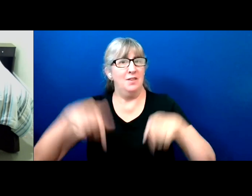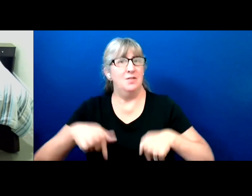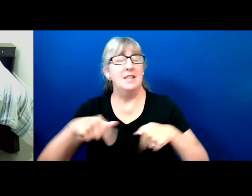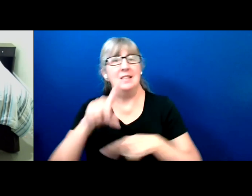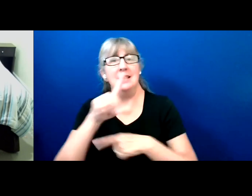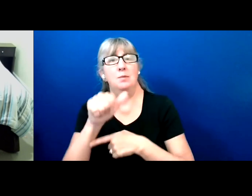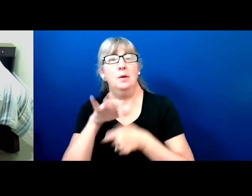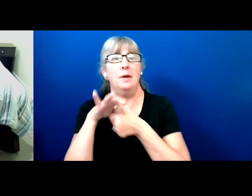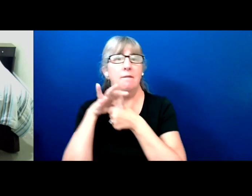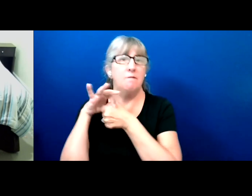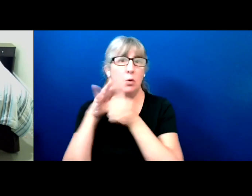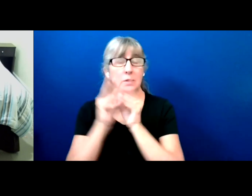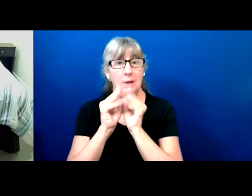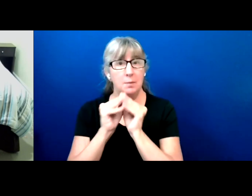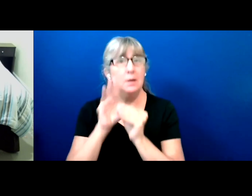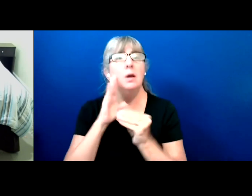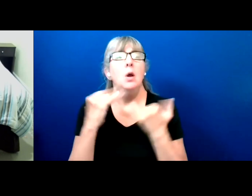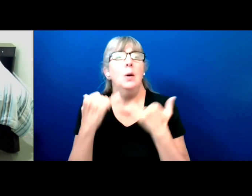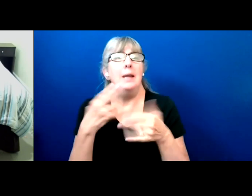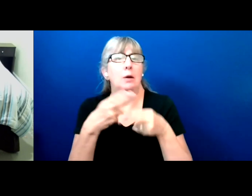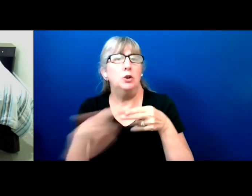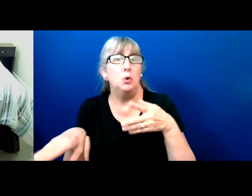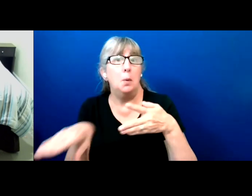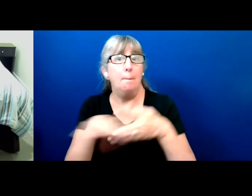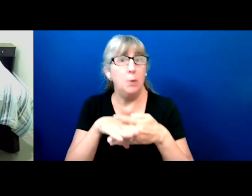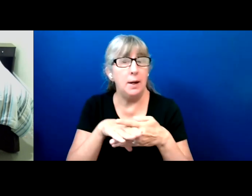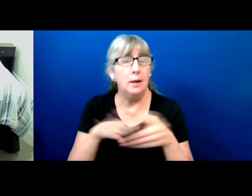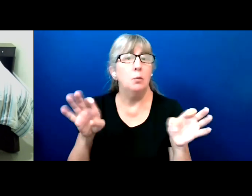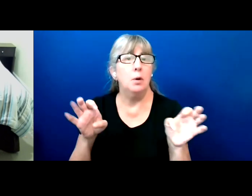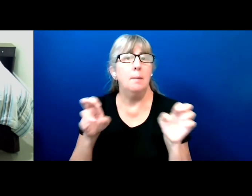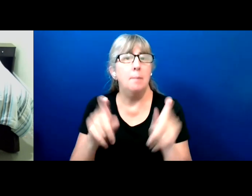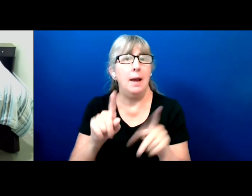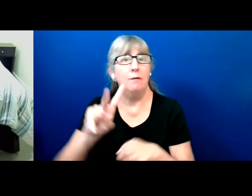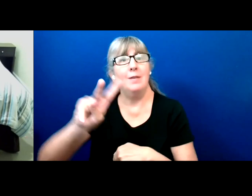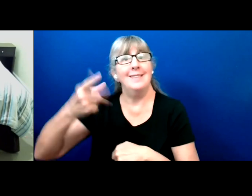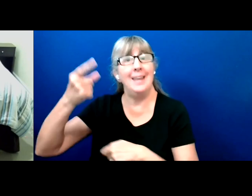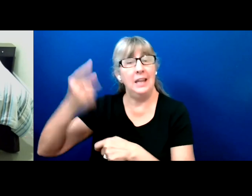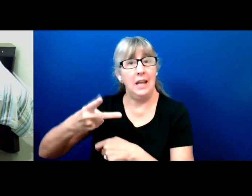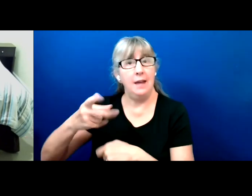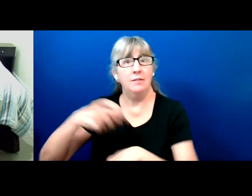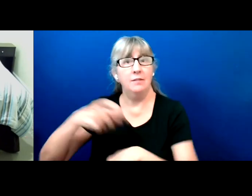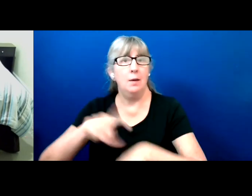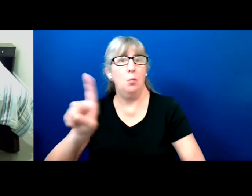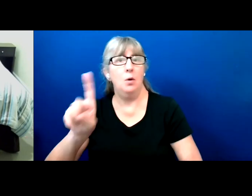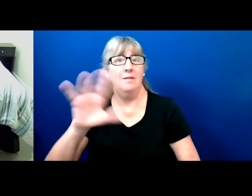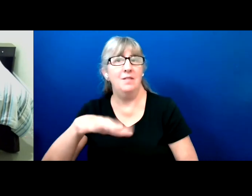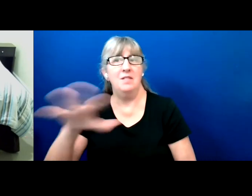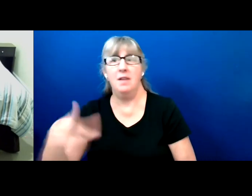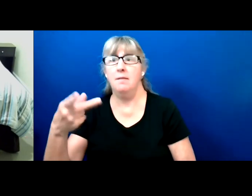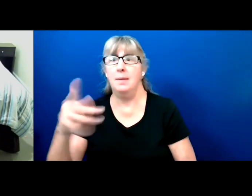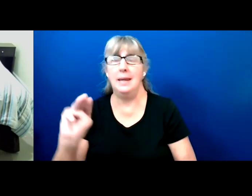We will be taking a short break. And we'll resume the second half of our Summit at 1:55 p.m. Eastern Time.